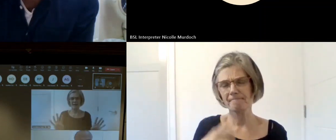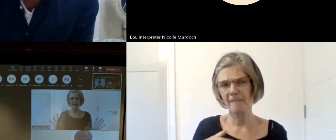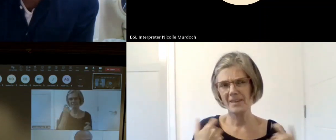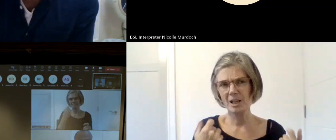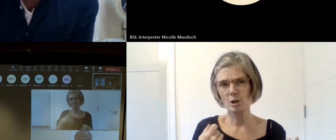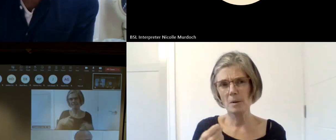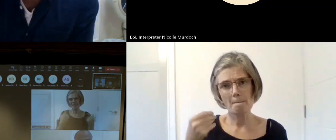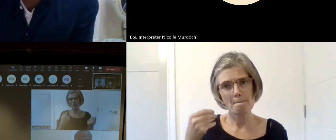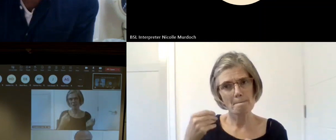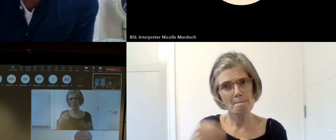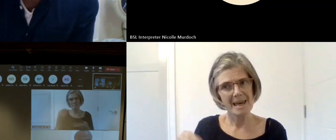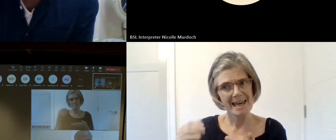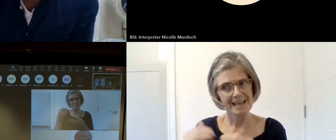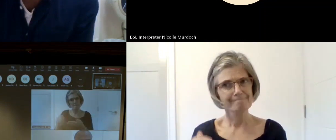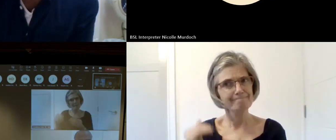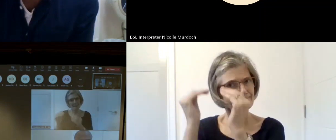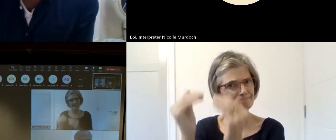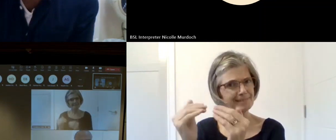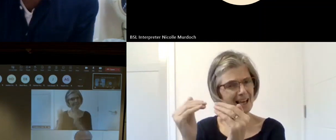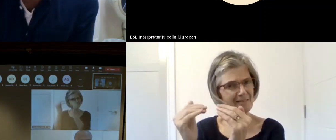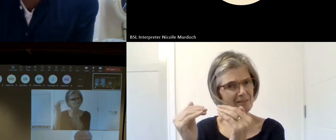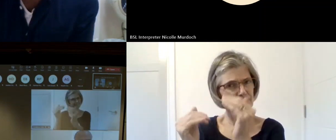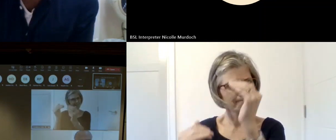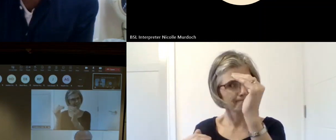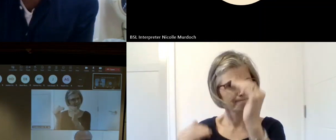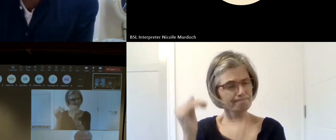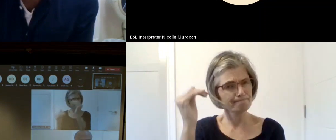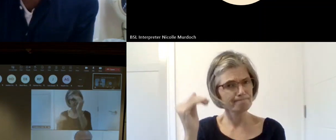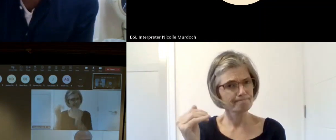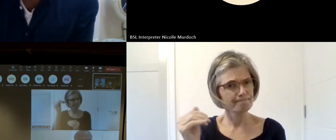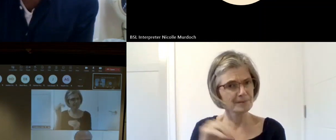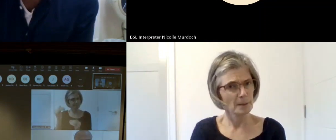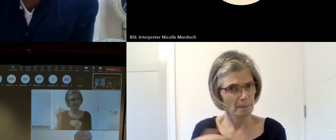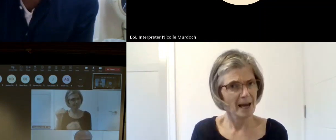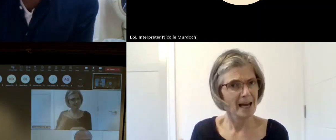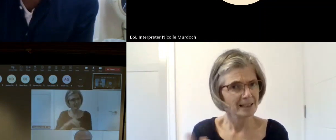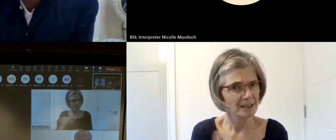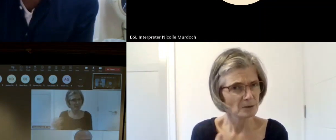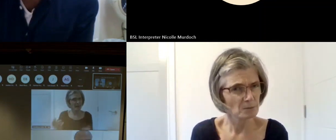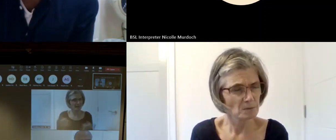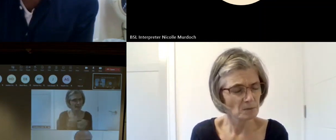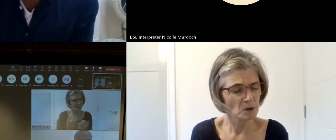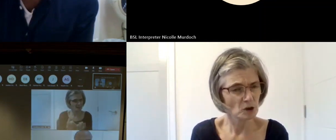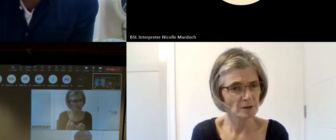why I'm think this is seeing a package of jobs I would't Say by whom adverti in Eden in London for